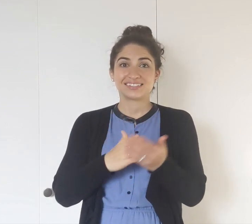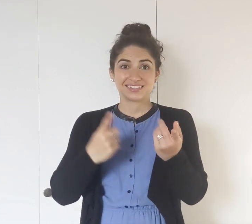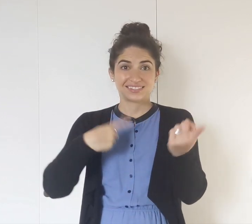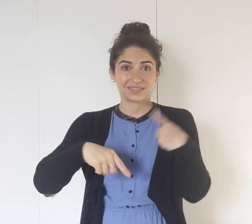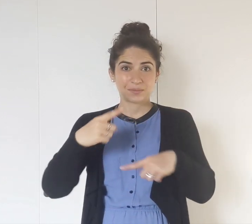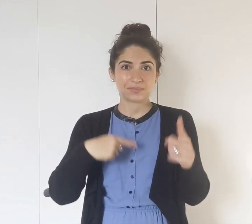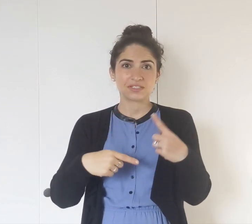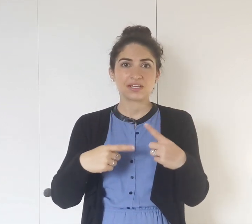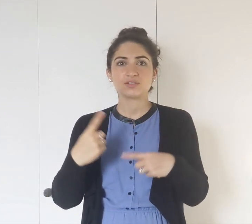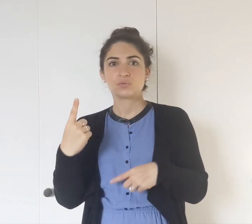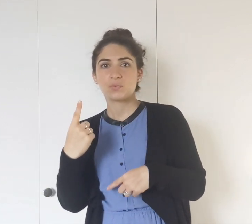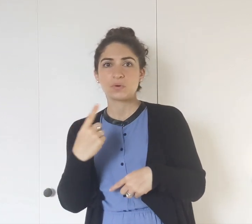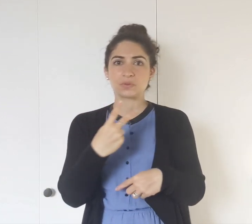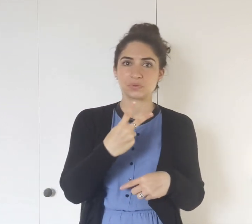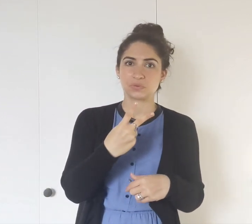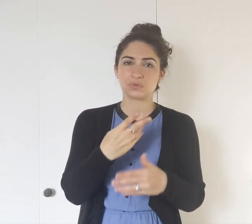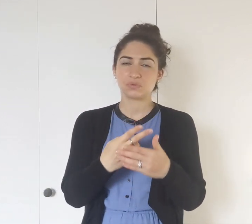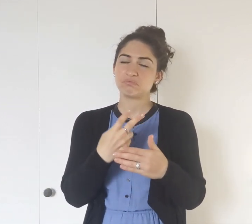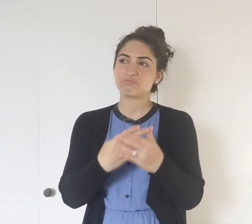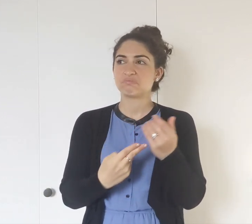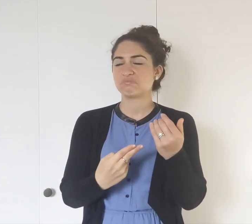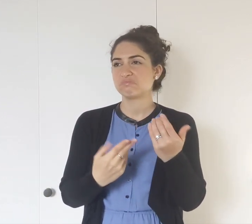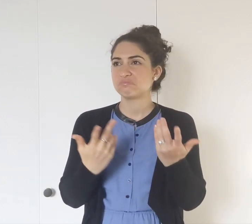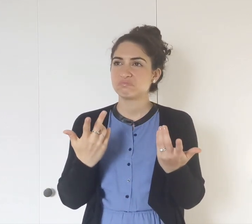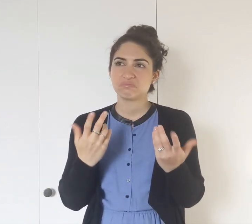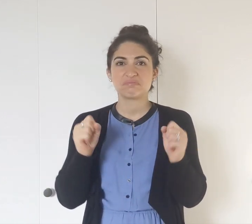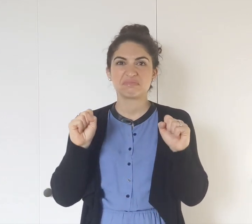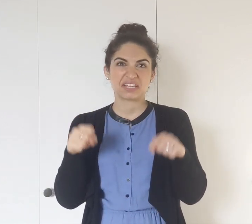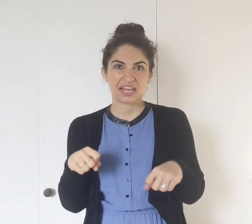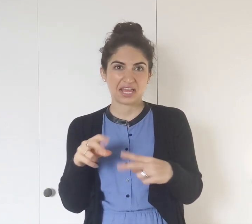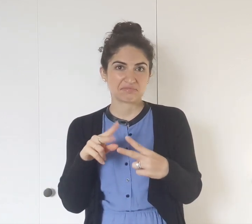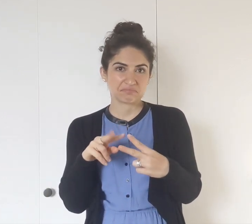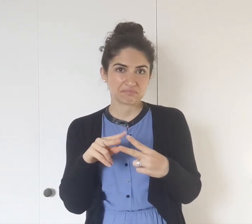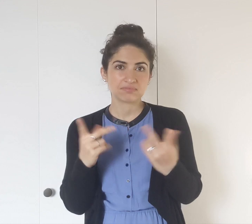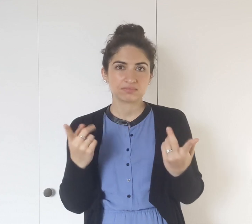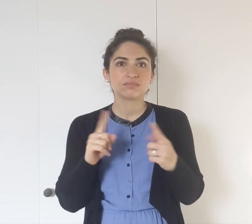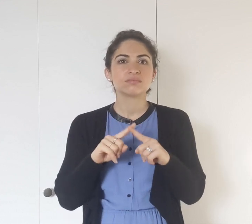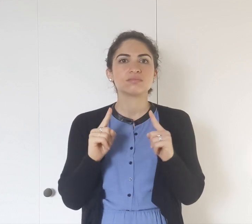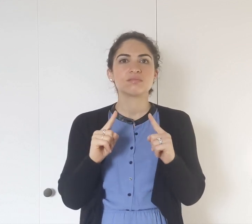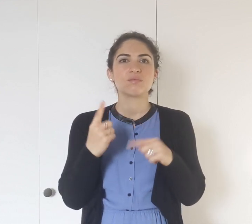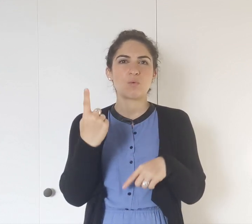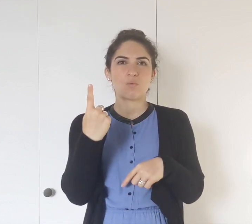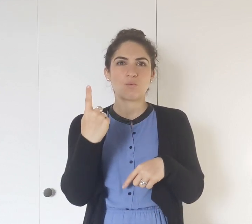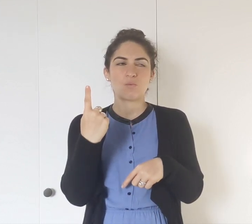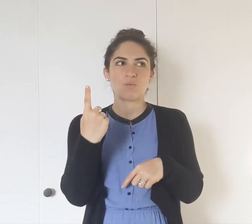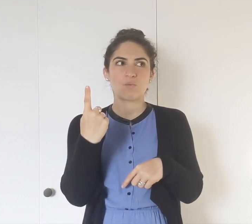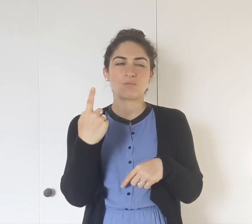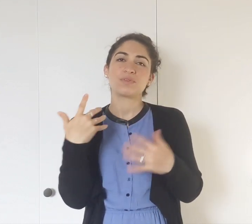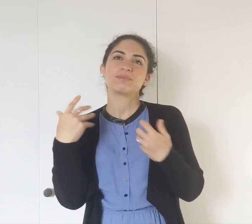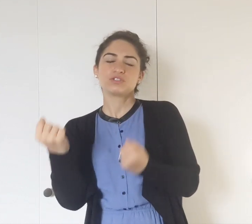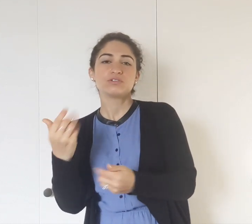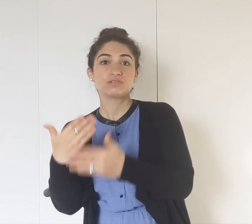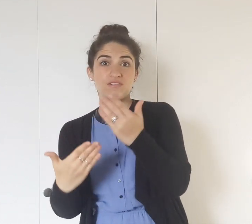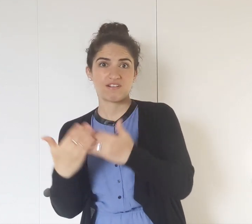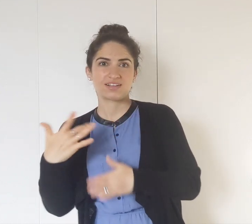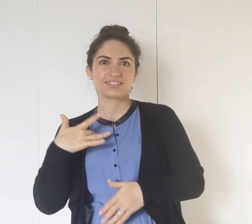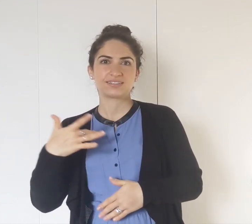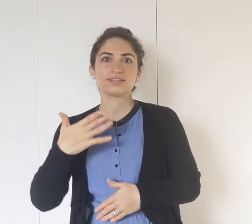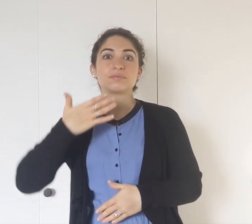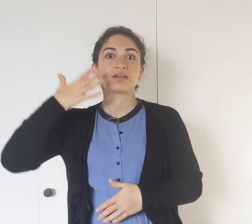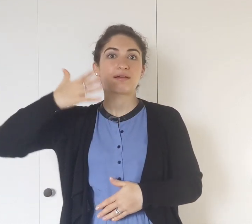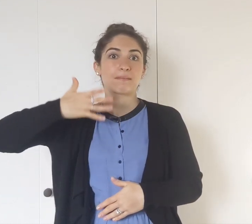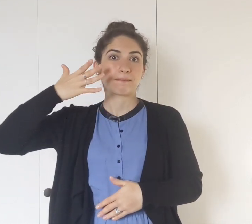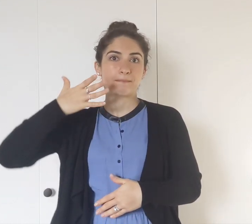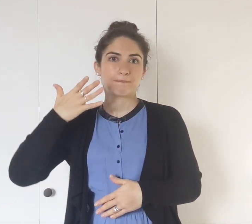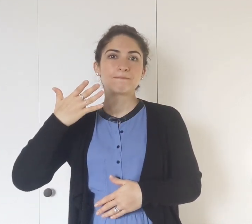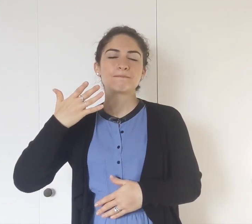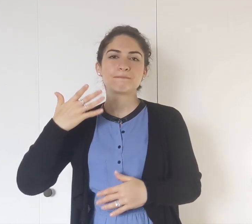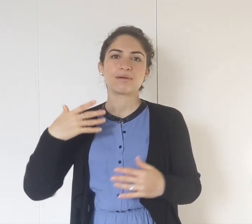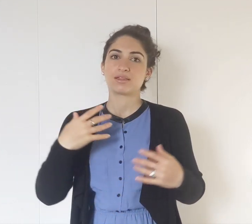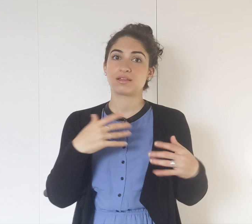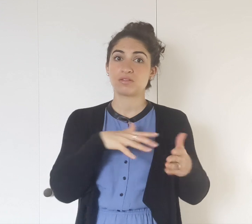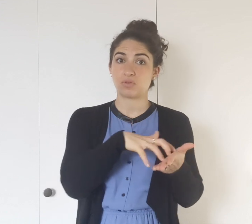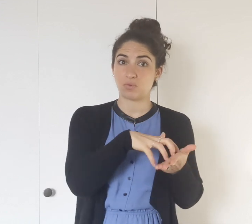Some signs use either one or two hands, but the dominant hand tends to be higher up,